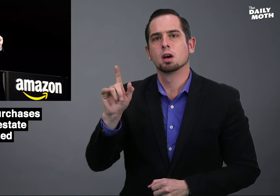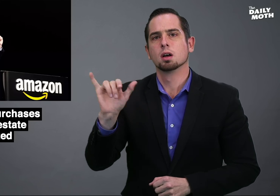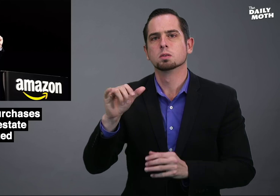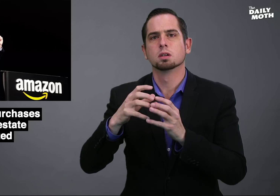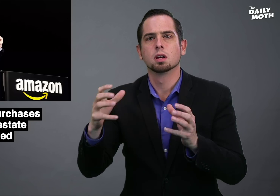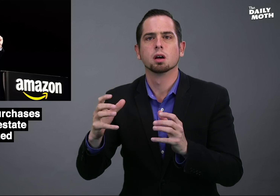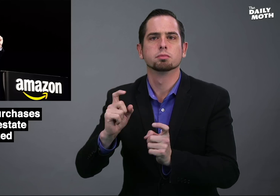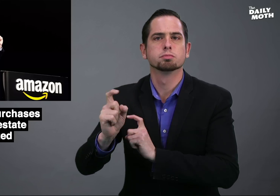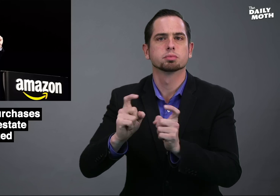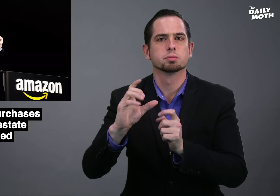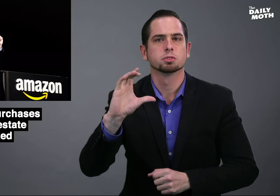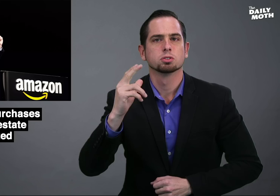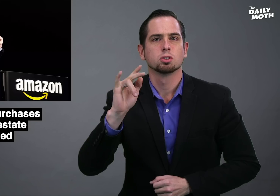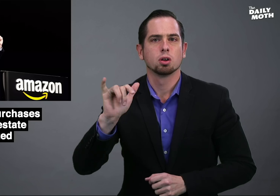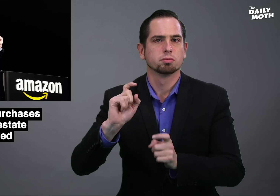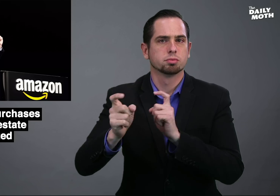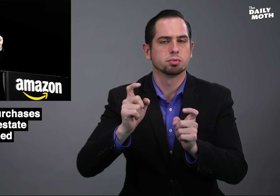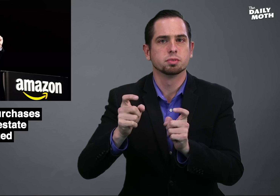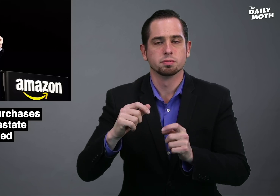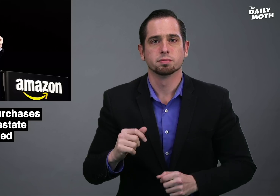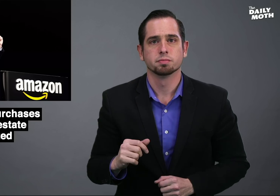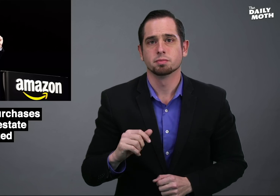He also does a lot of charitable work.